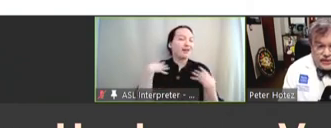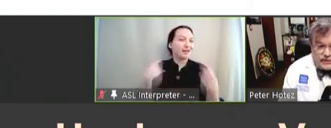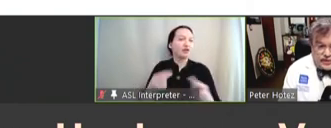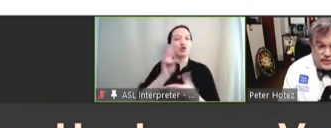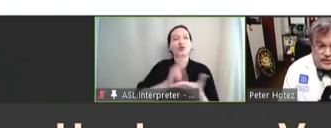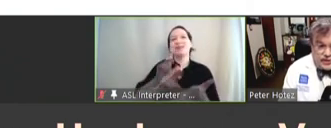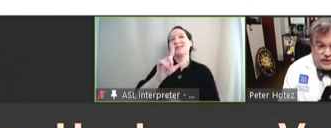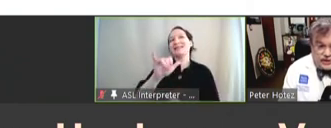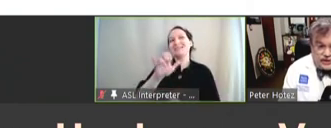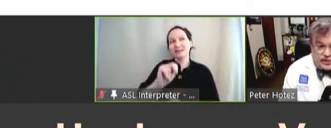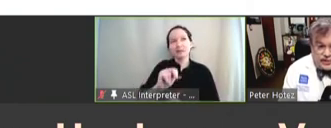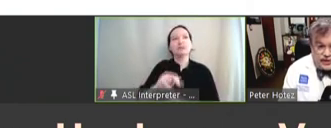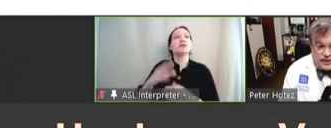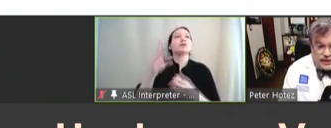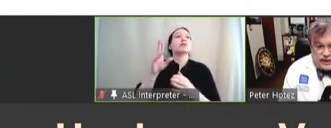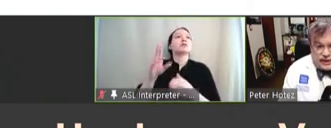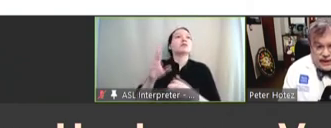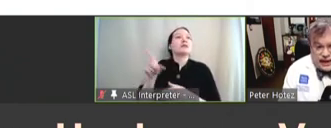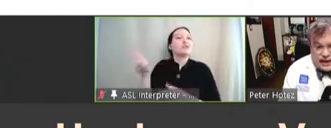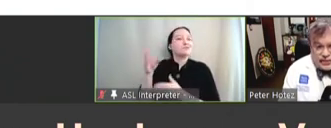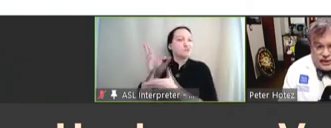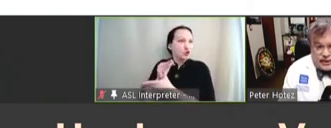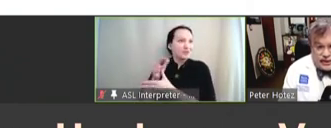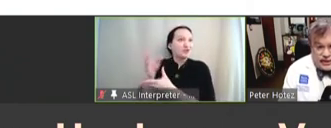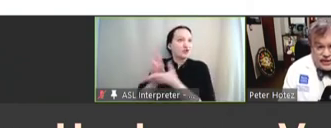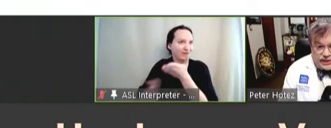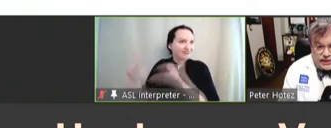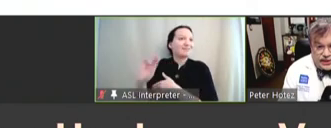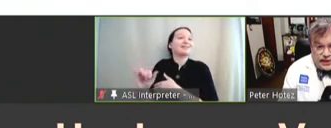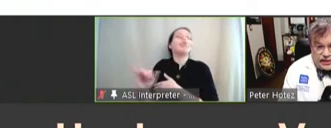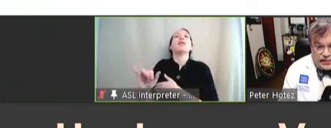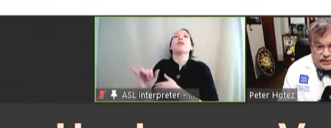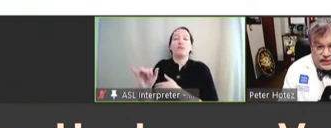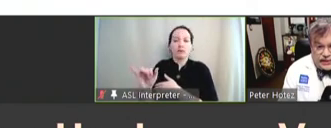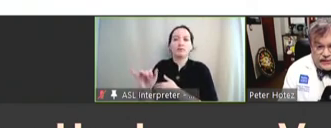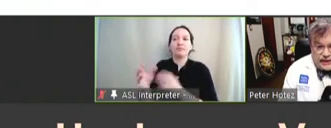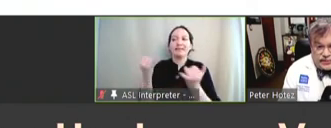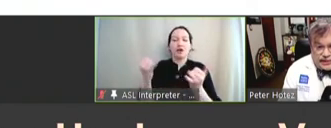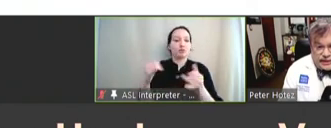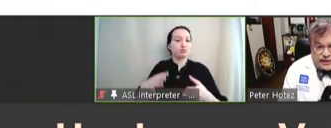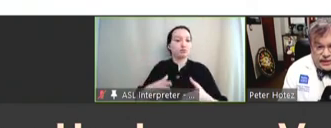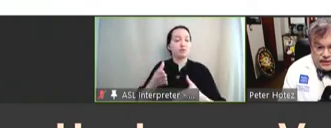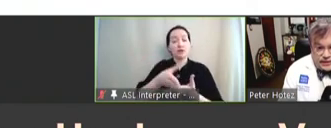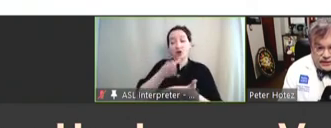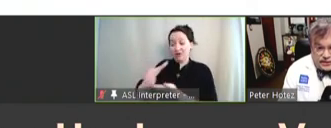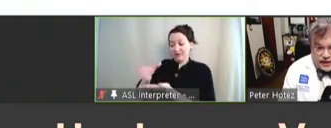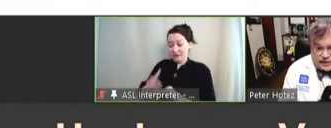University of Tubingen in Germany. And now this has completed Phase 1 clinical trials,